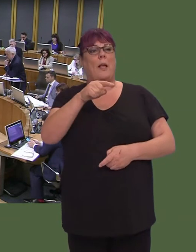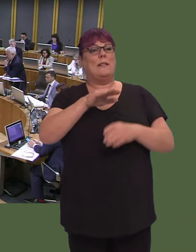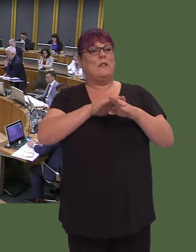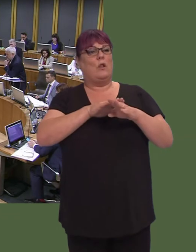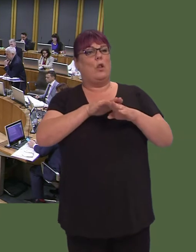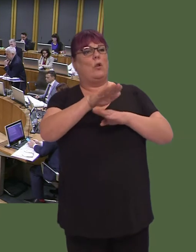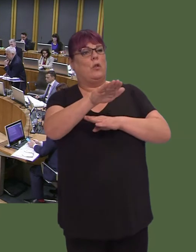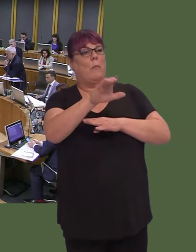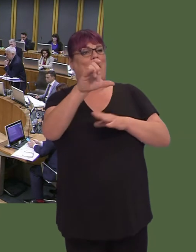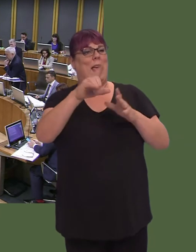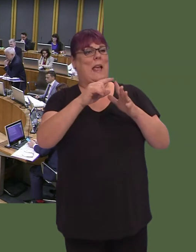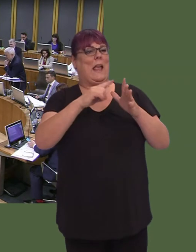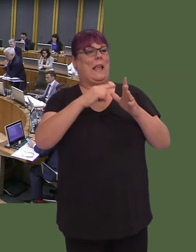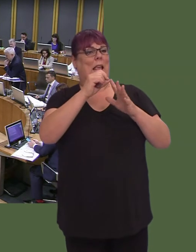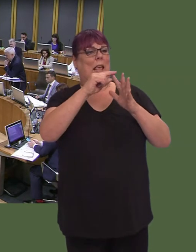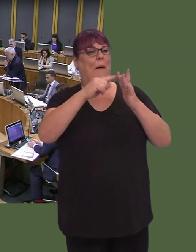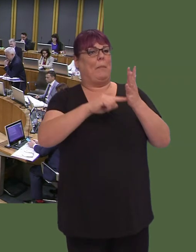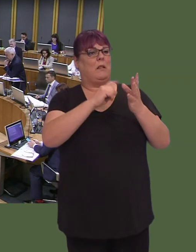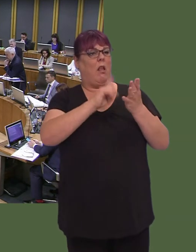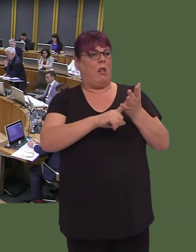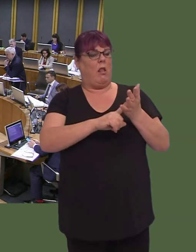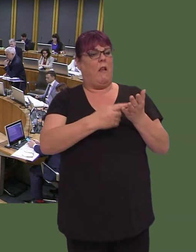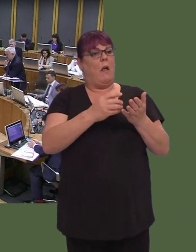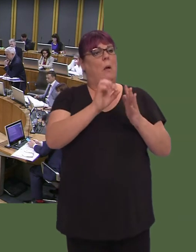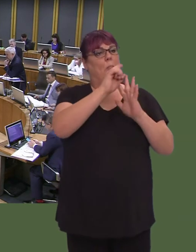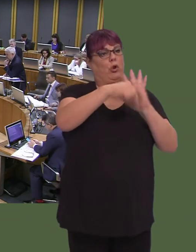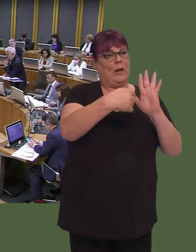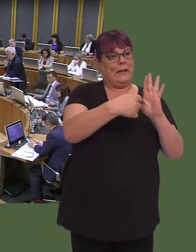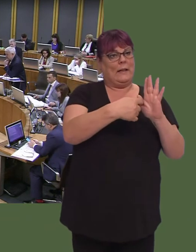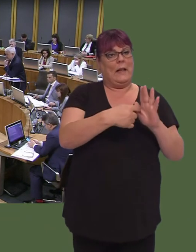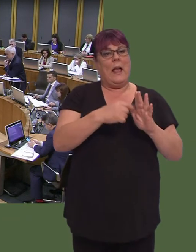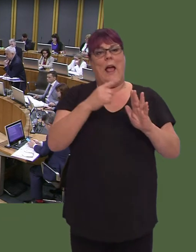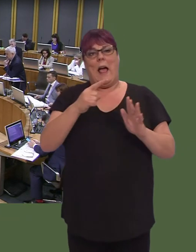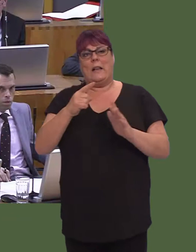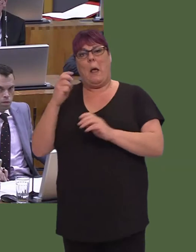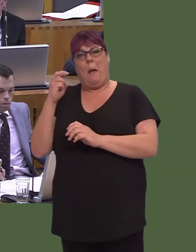and what will be revenue funding with regard to bus services; they're two different pots to begin with.